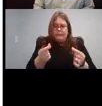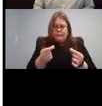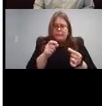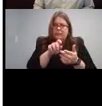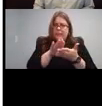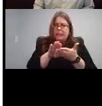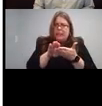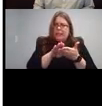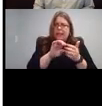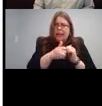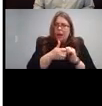PDF about children in hearing in.